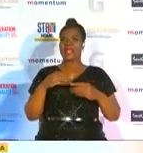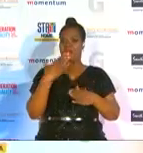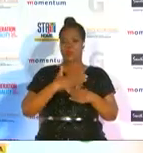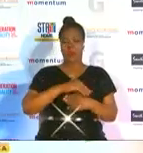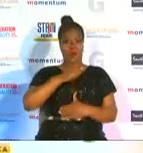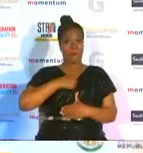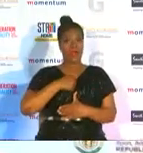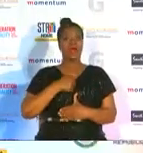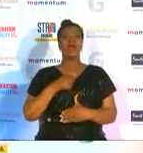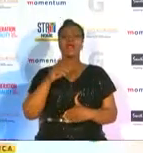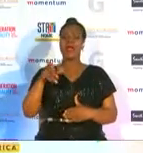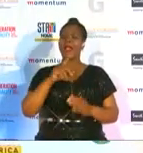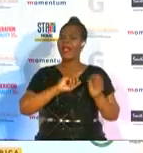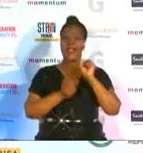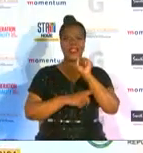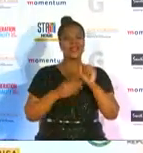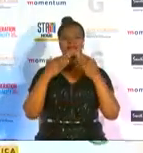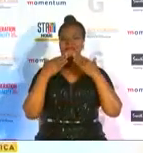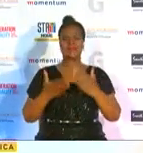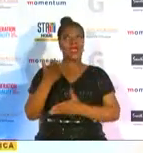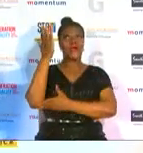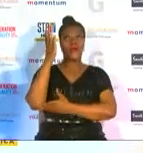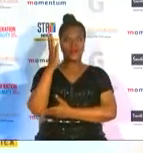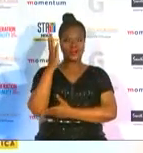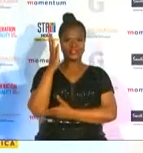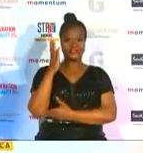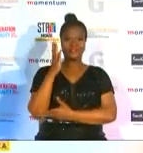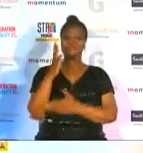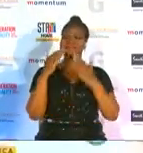to thank god for making everything possible thank you